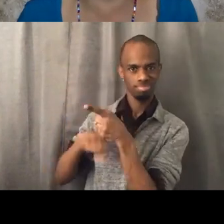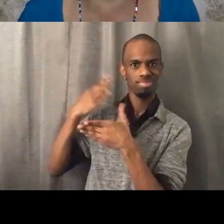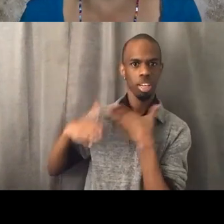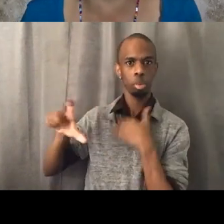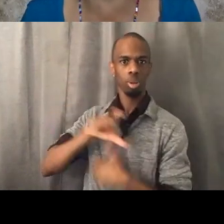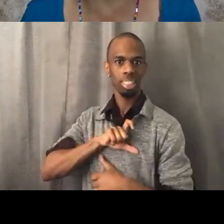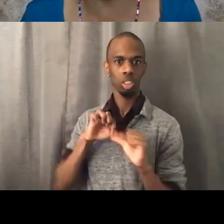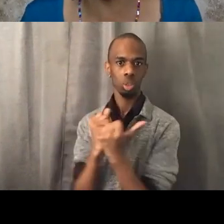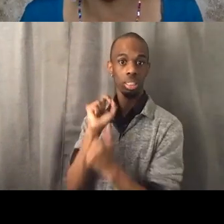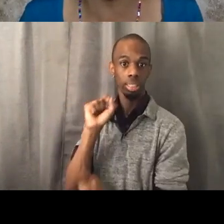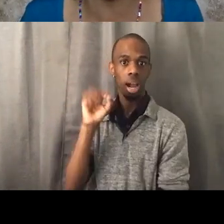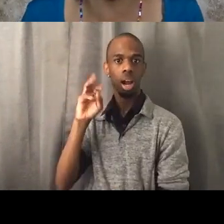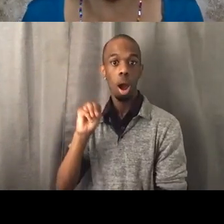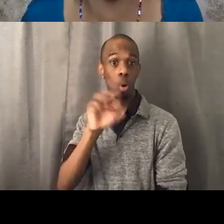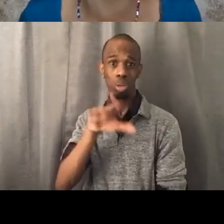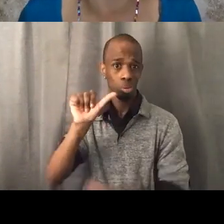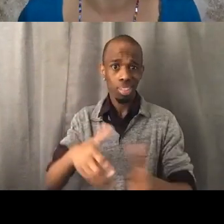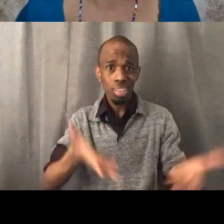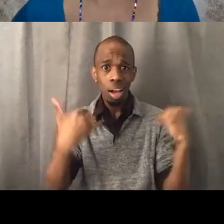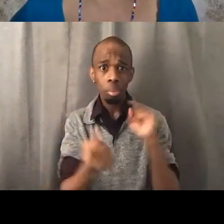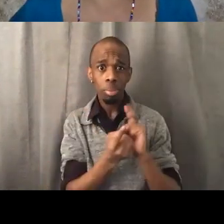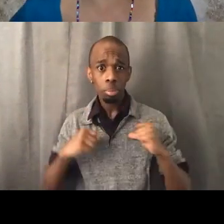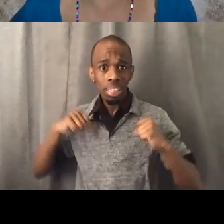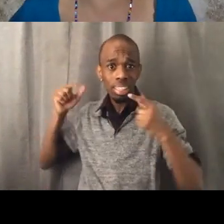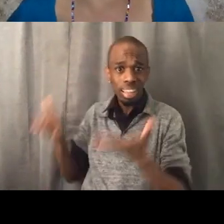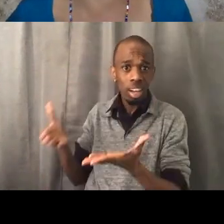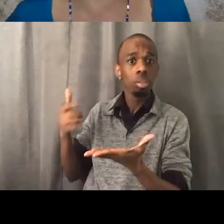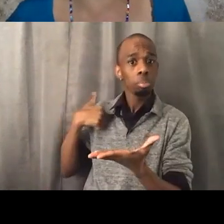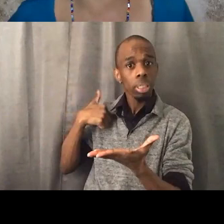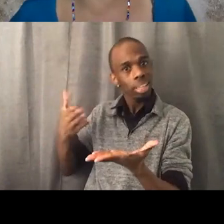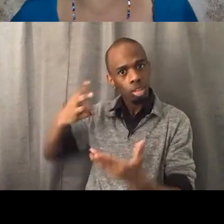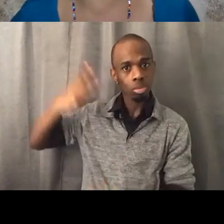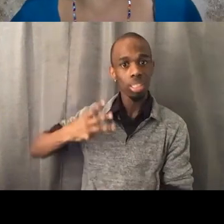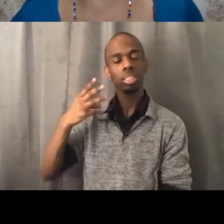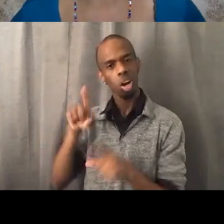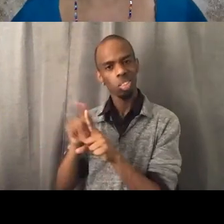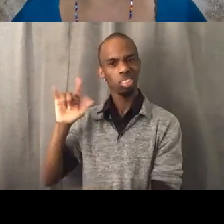I'm there every Wednesday, so is Tyler. This is Not a Drill on Thursday night.